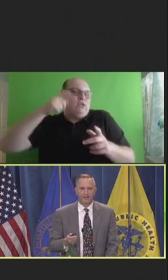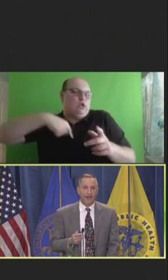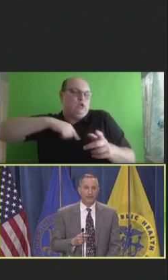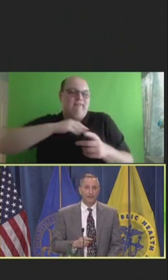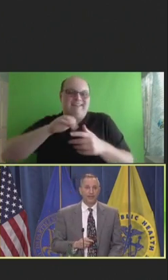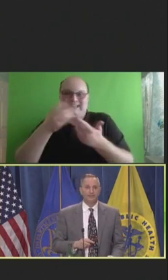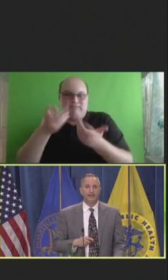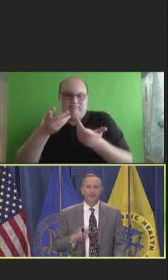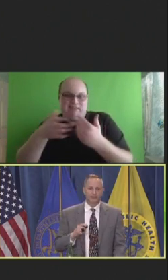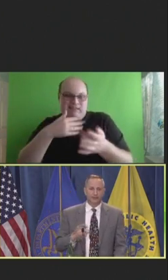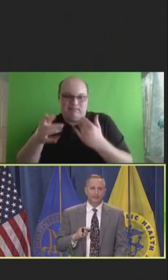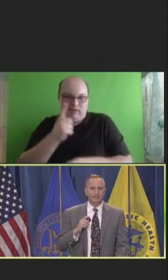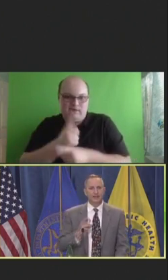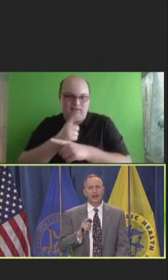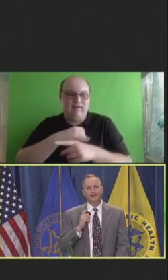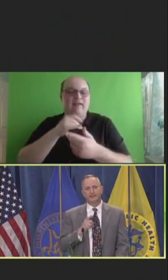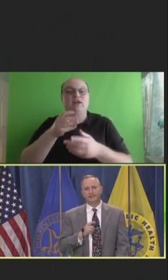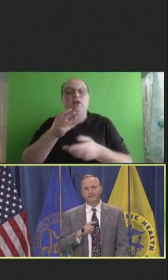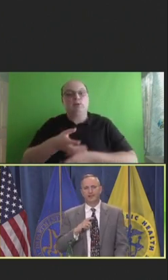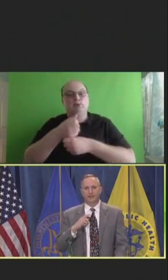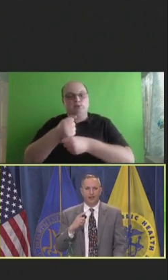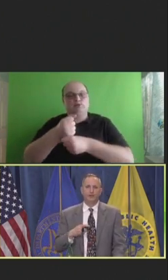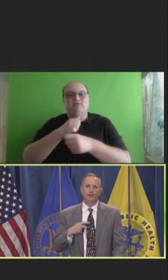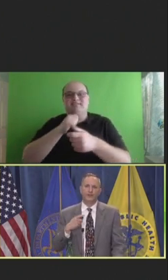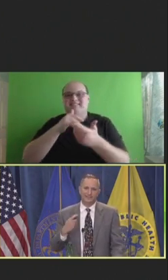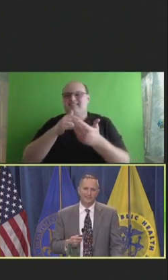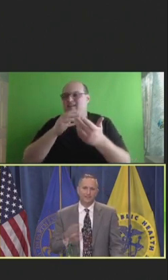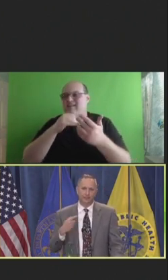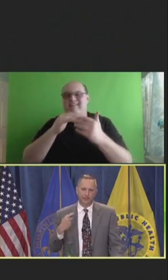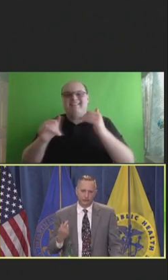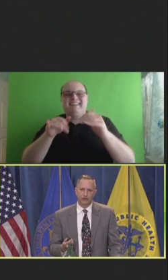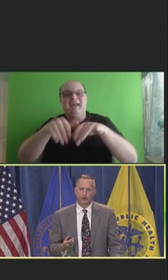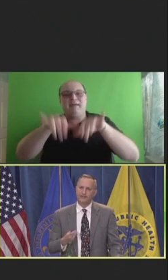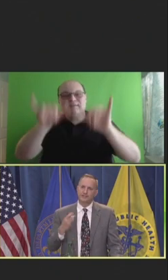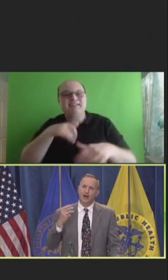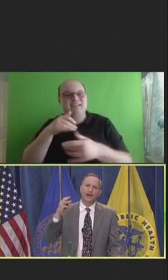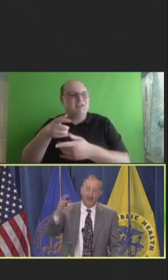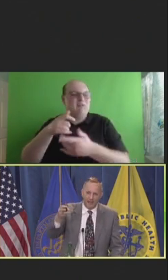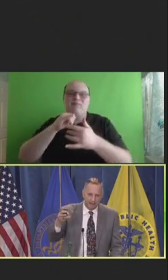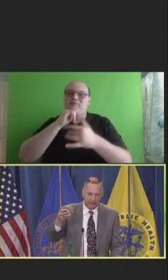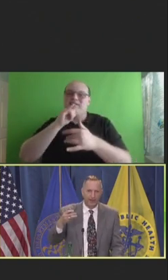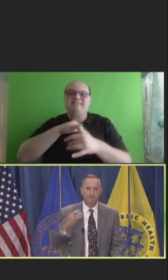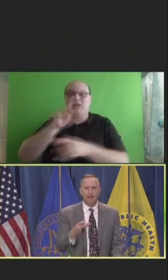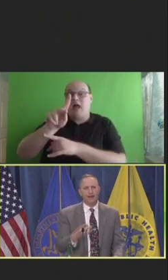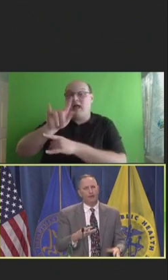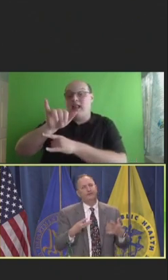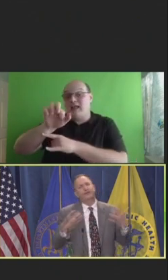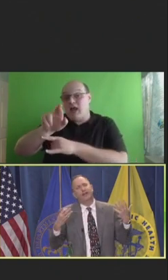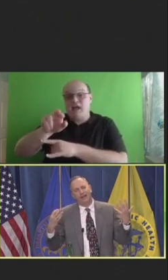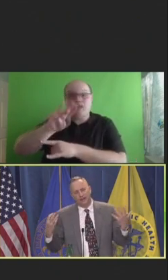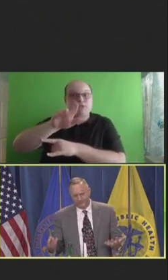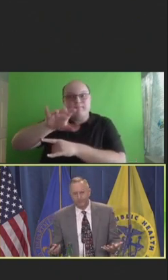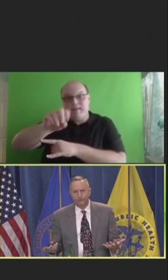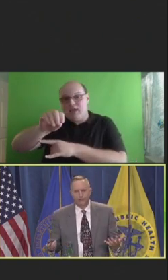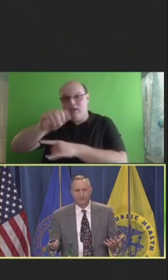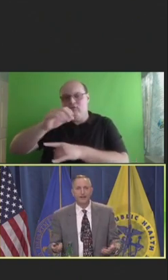The other thing is that trust does not exist at the level of the system or the insurer. It's not Kaiser and Mayo, even though they carry some trust.